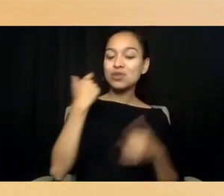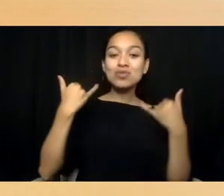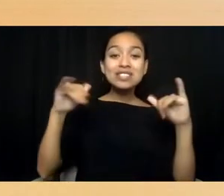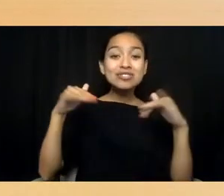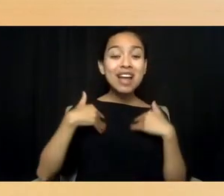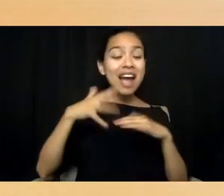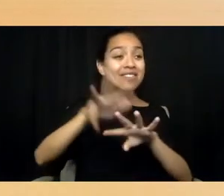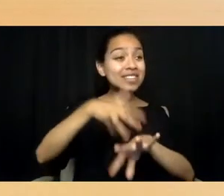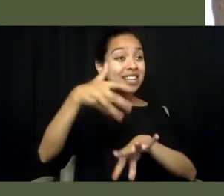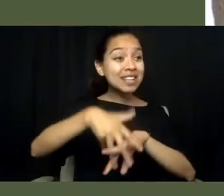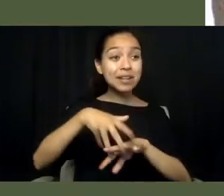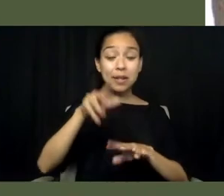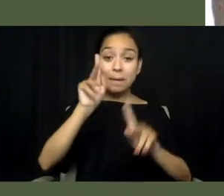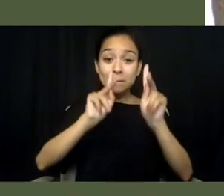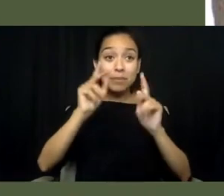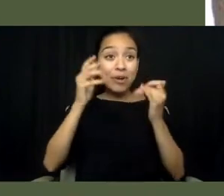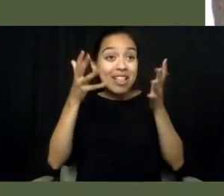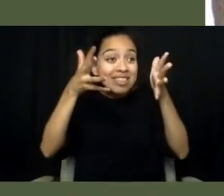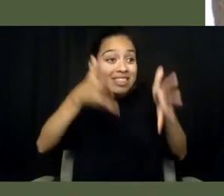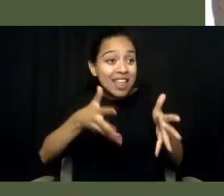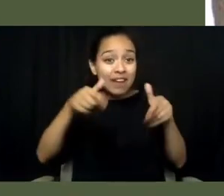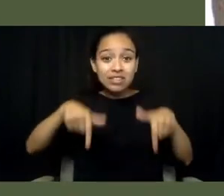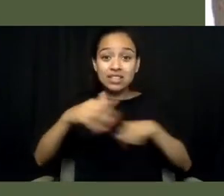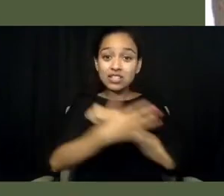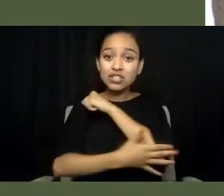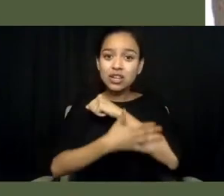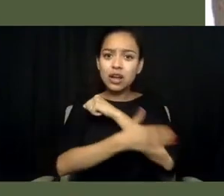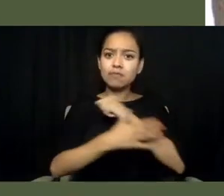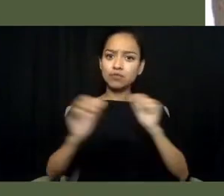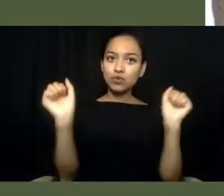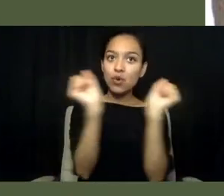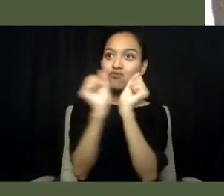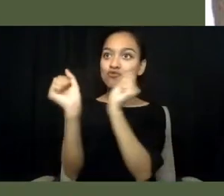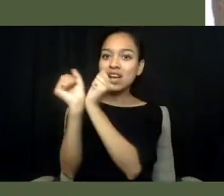to be arrested for trespassing on their own land